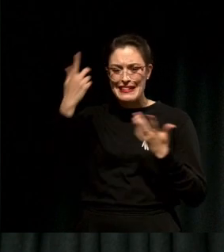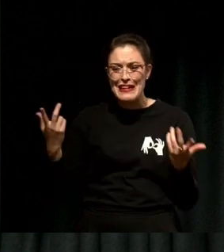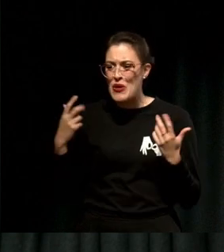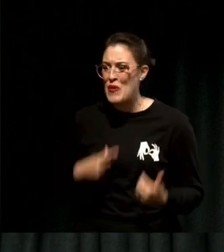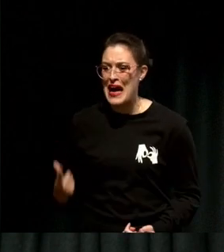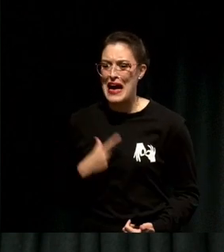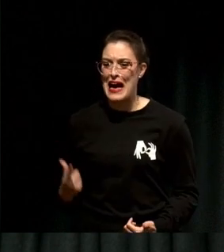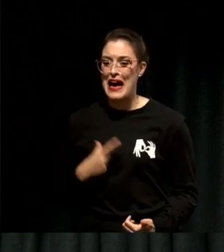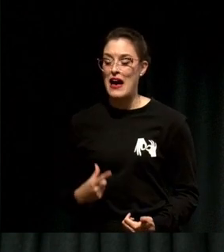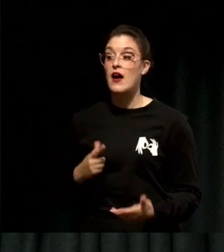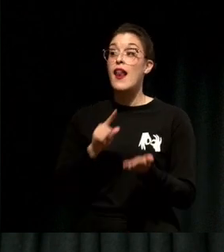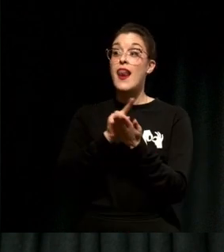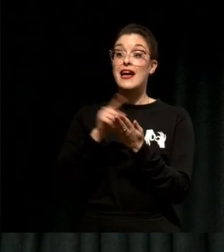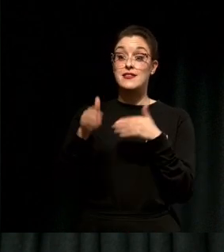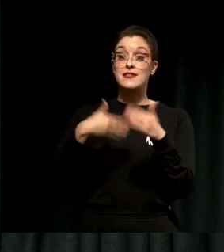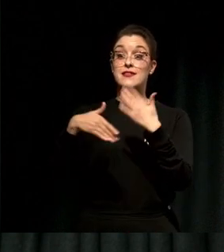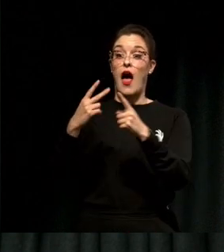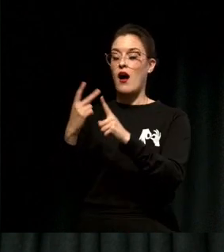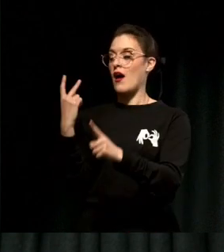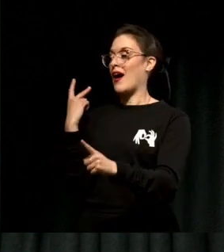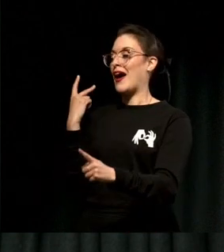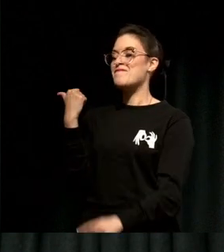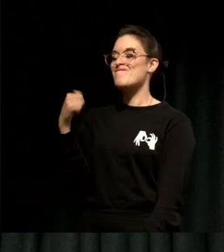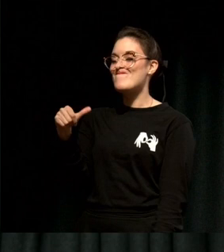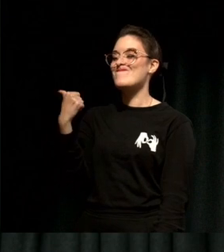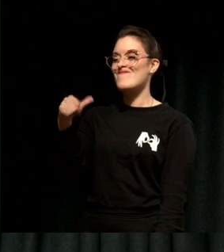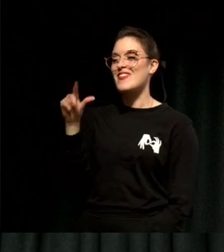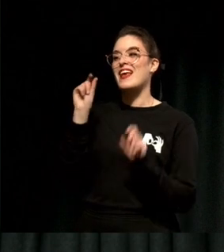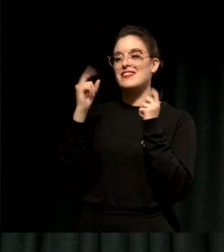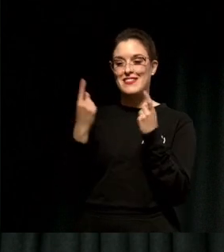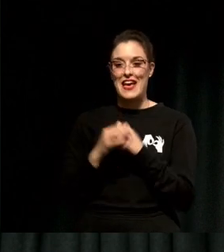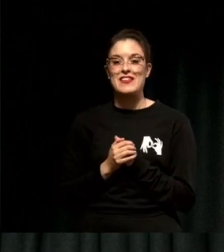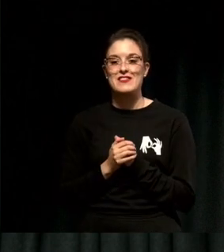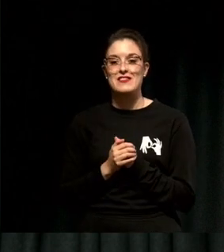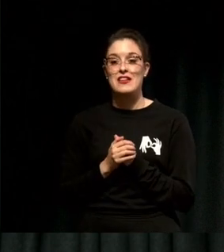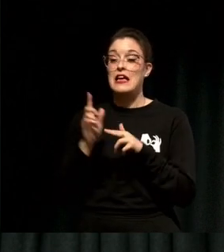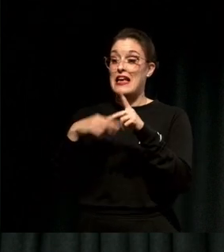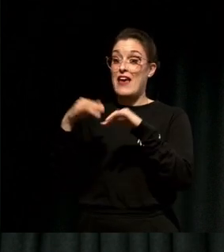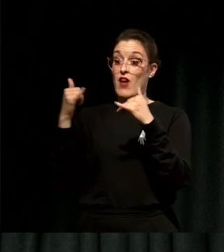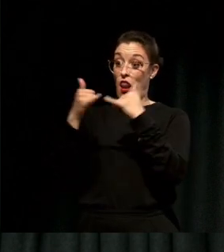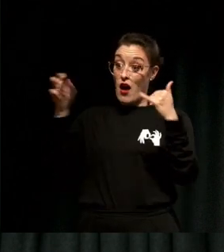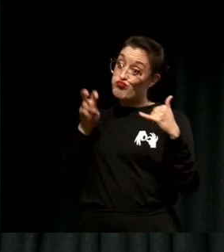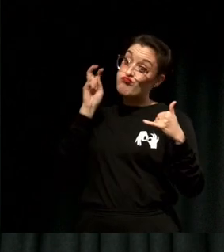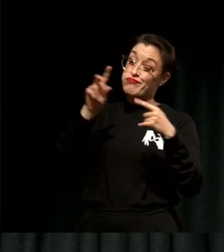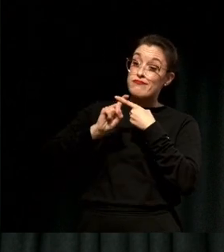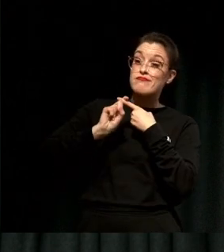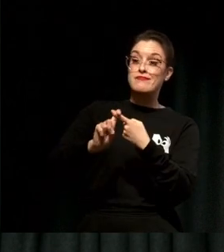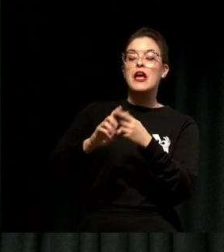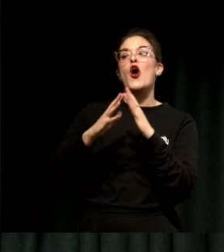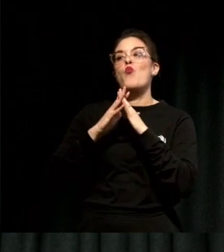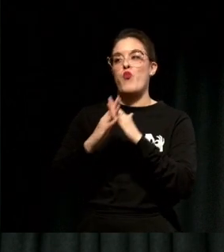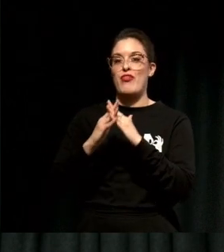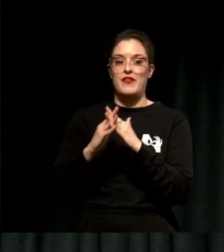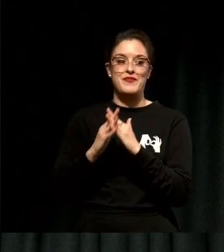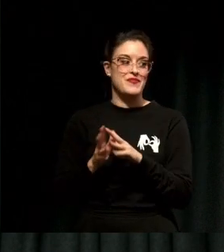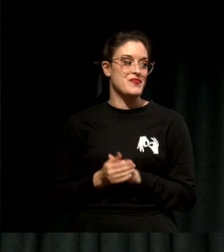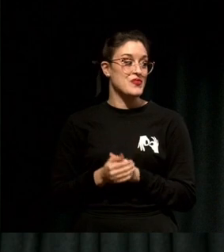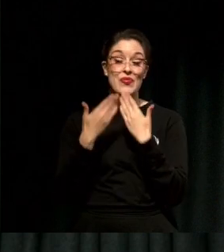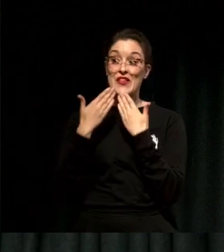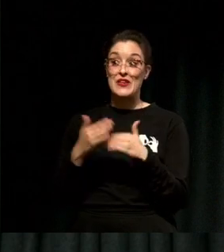playing the long game, and being above the line is worth it in the end.